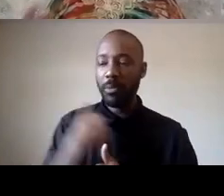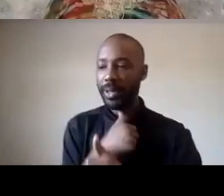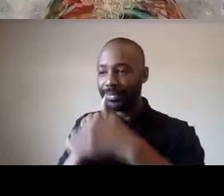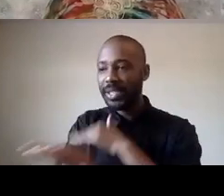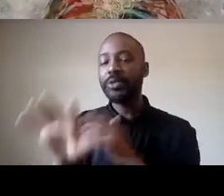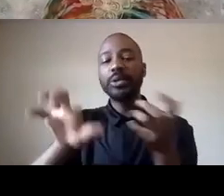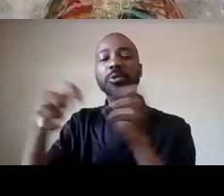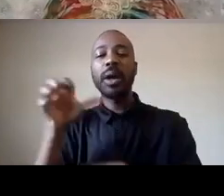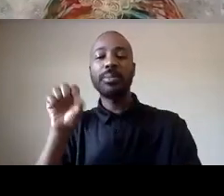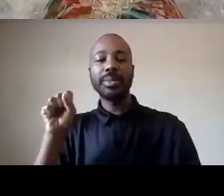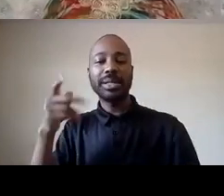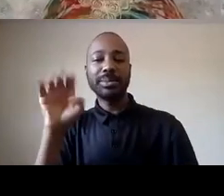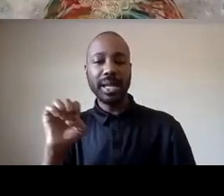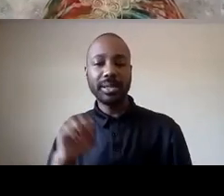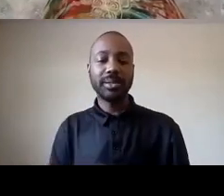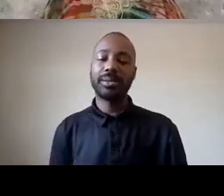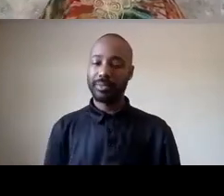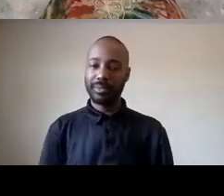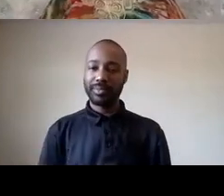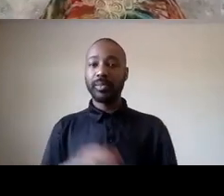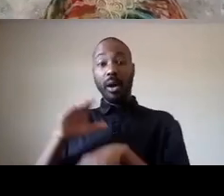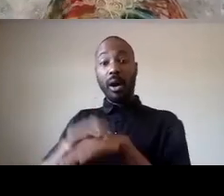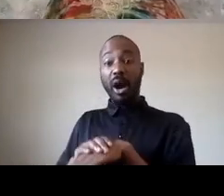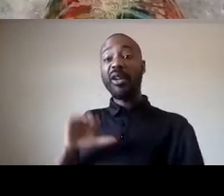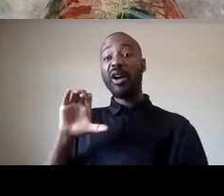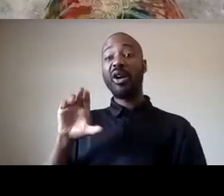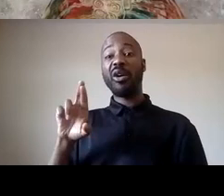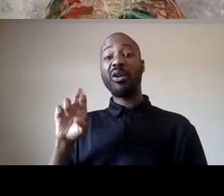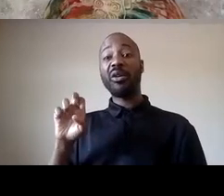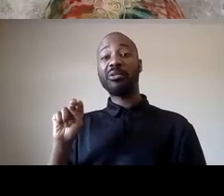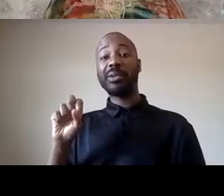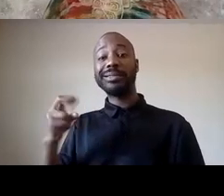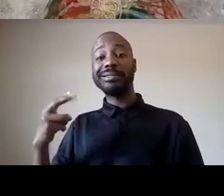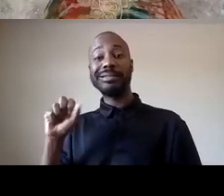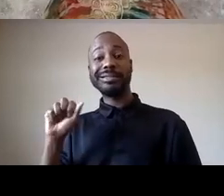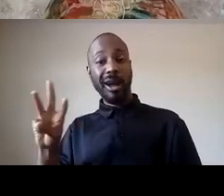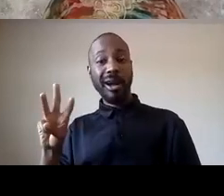shutting it down on crenshaw because black people on crenshaw